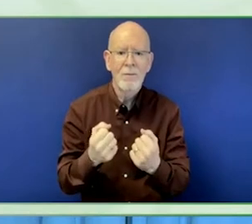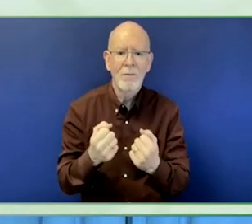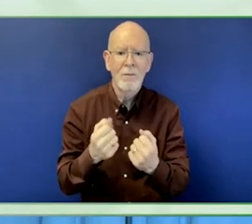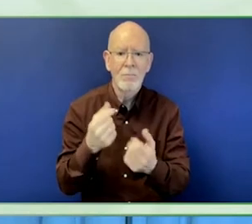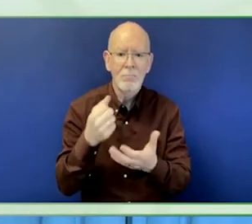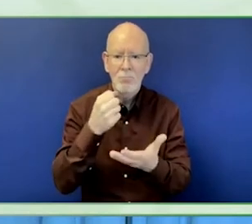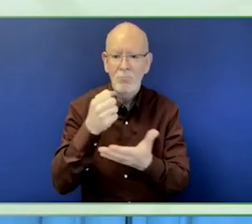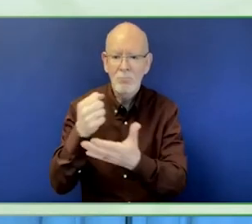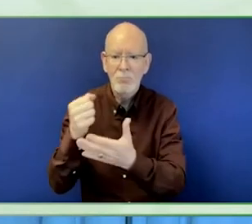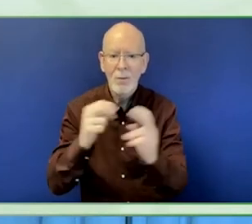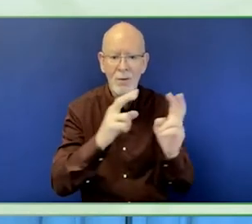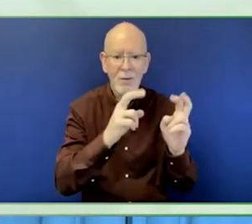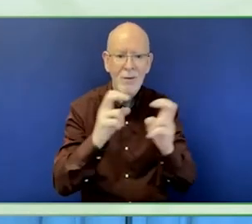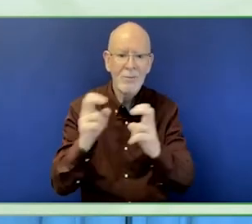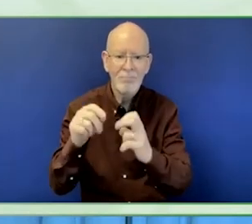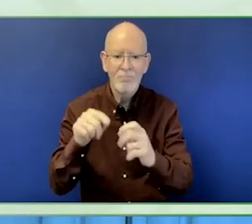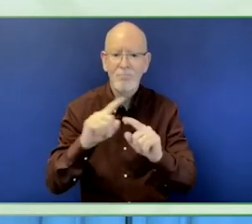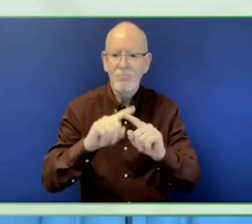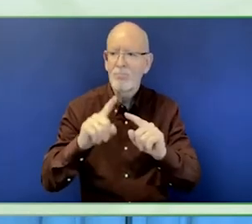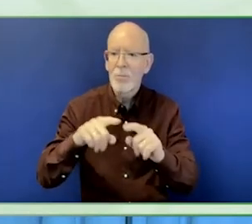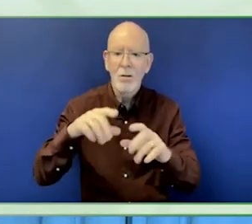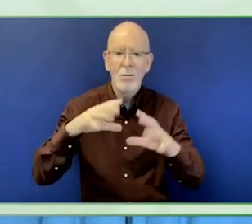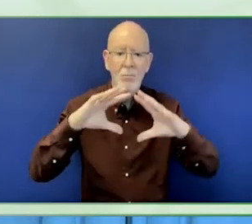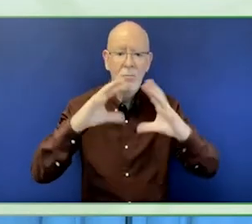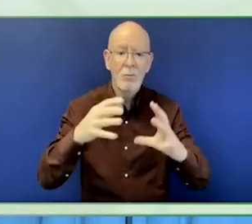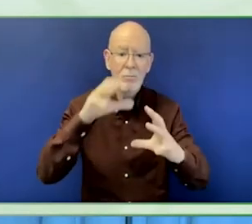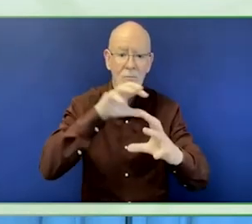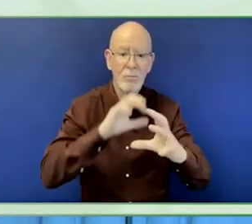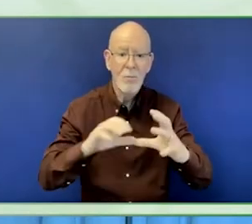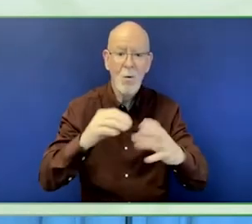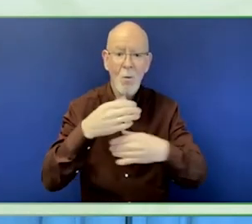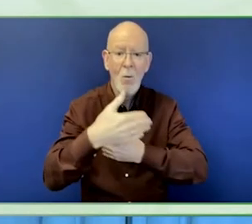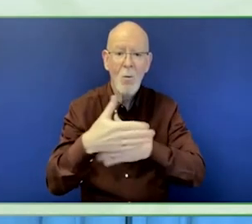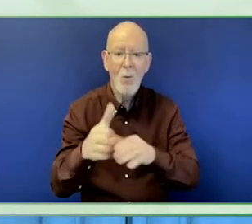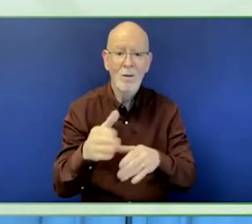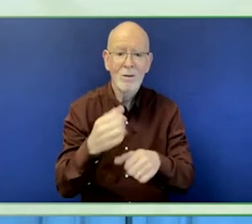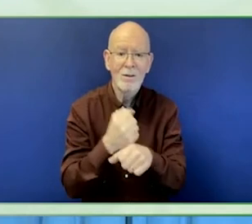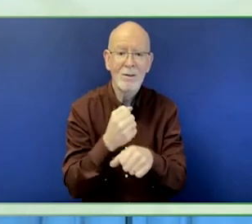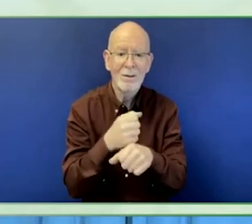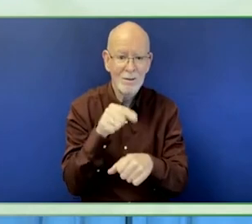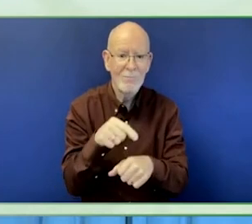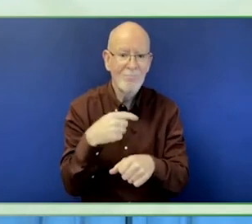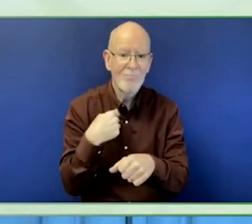For example, in a technology and Society programme, the team invests